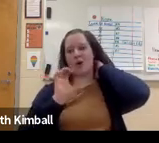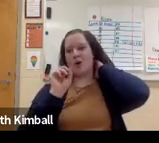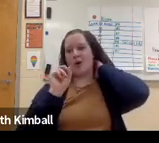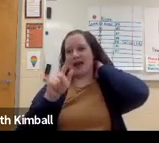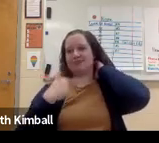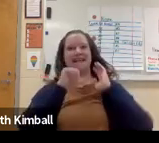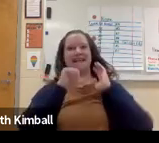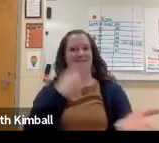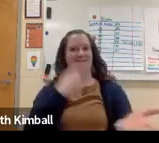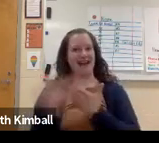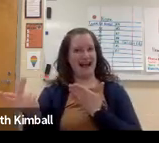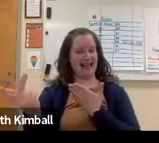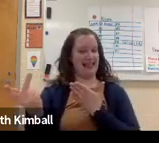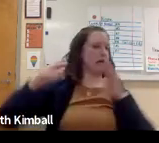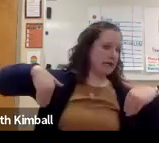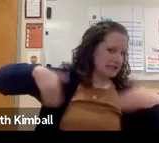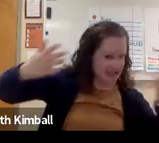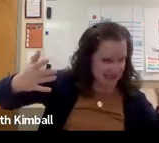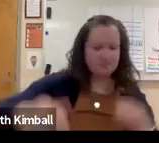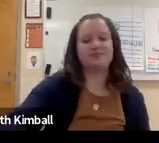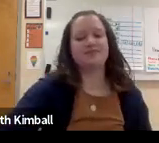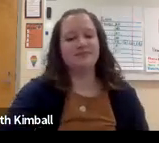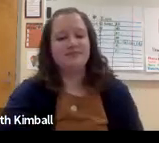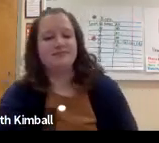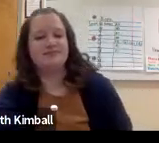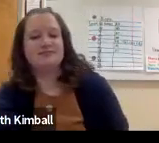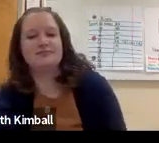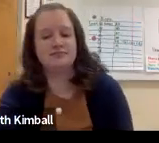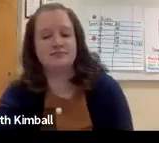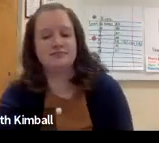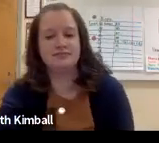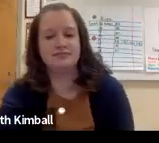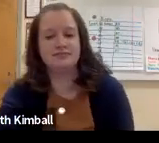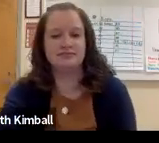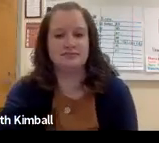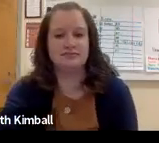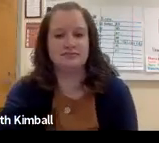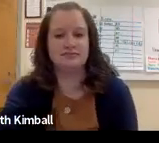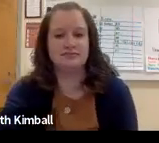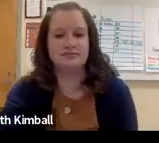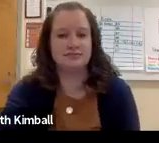So that was a really cool experience that I was able to do that, so I haven't failed yet.